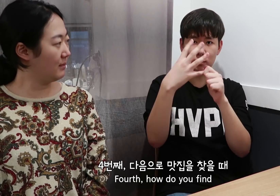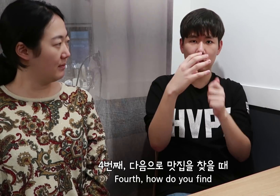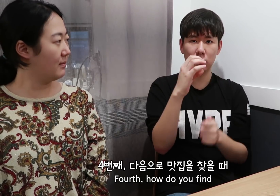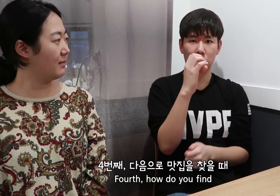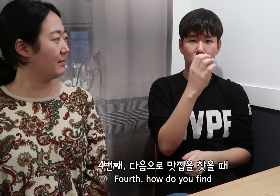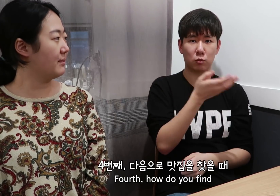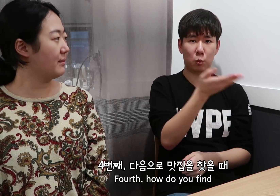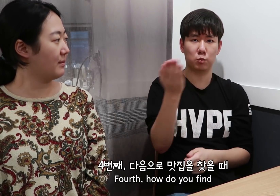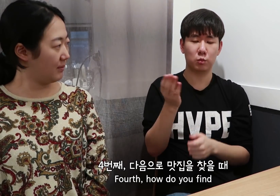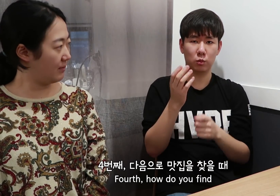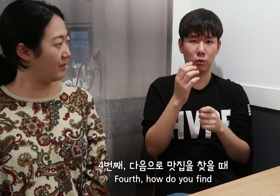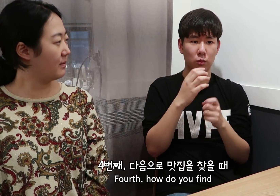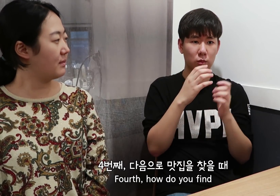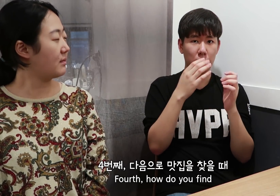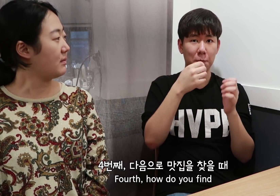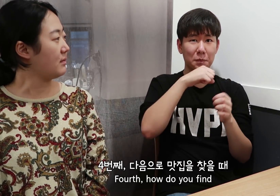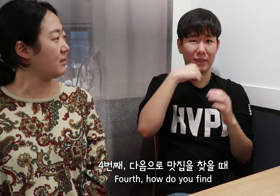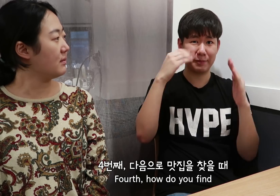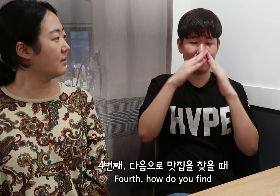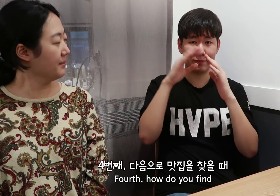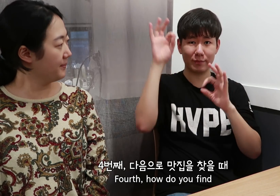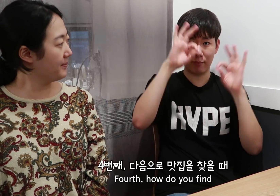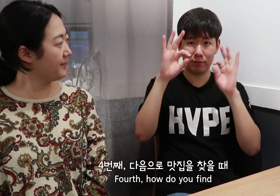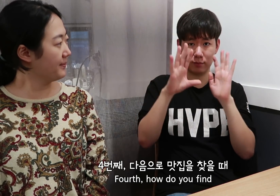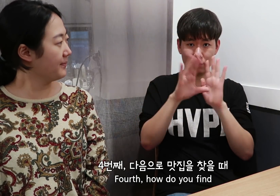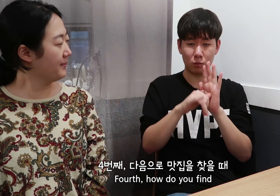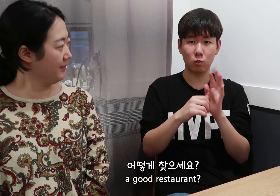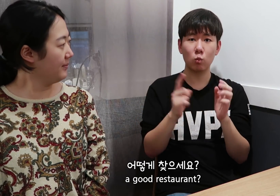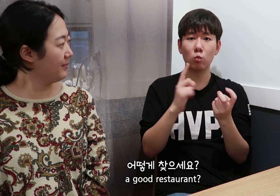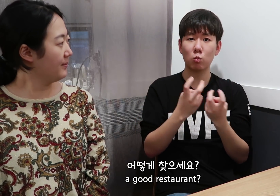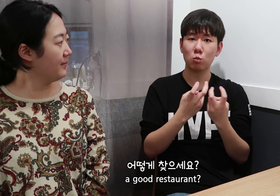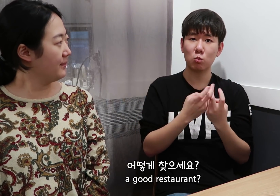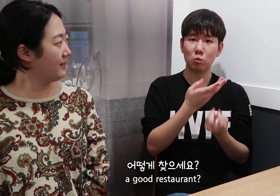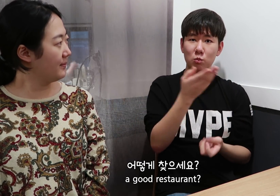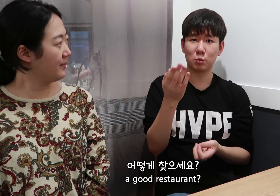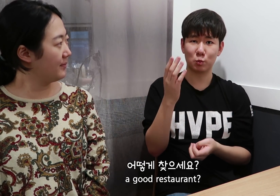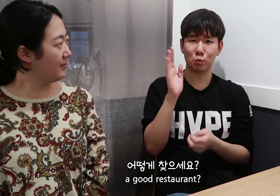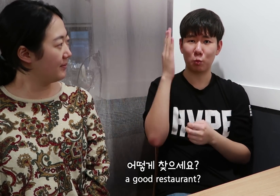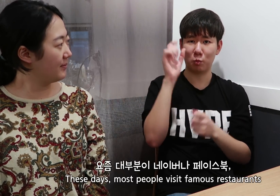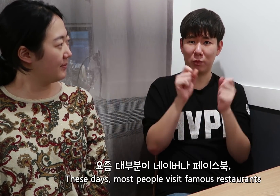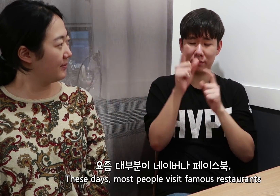Fourth, how do you find a good restaurant?